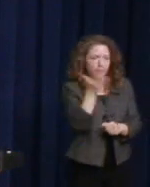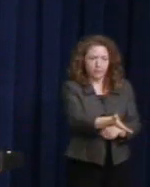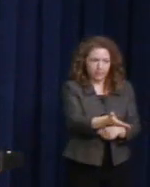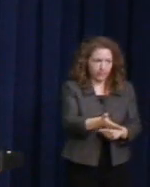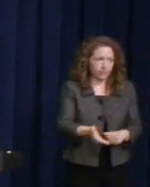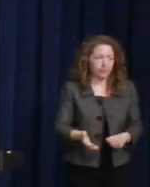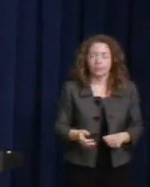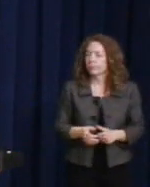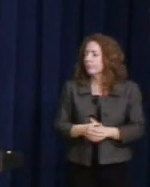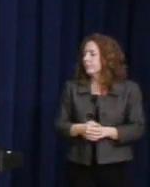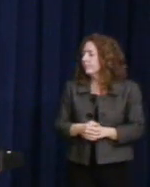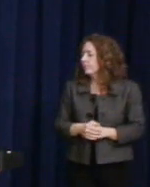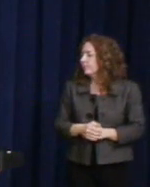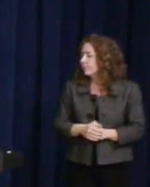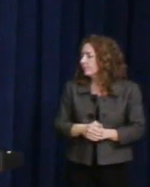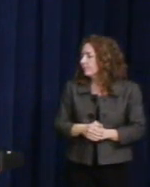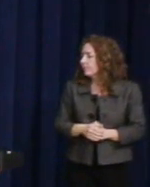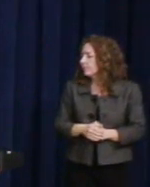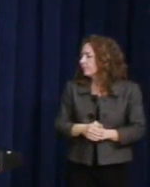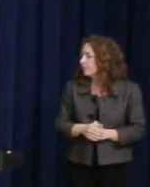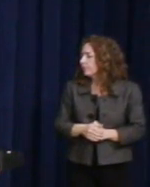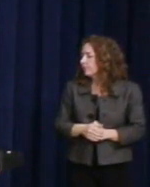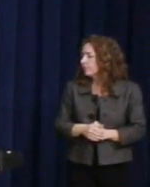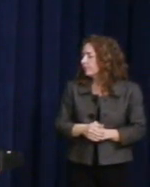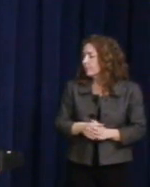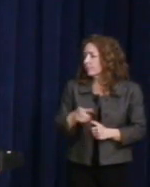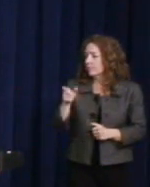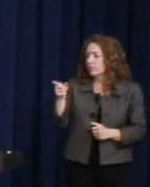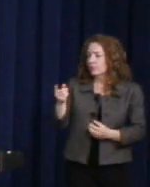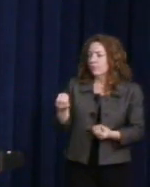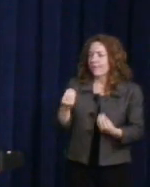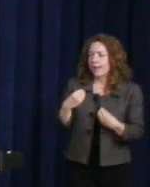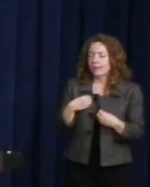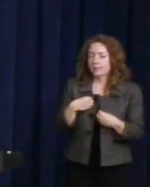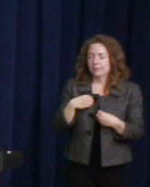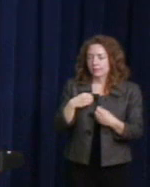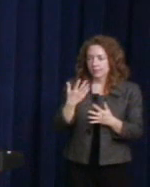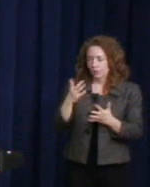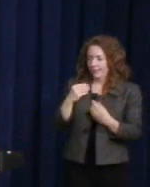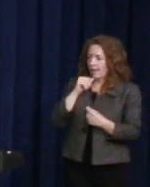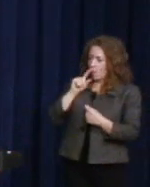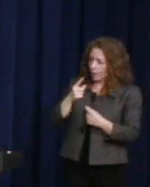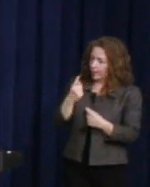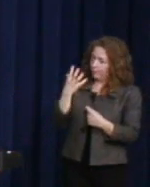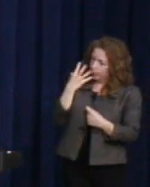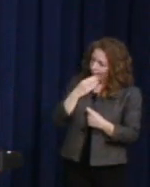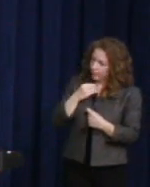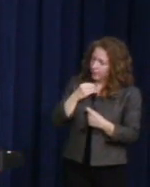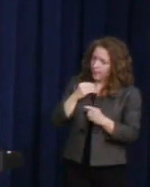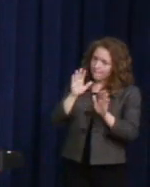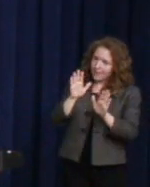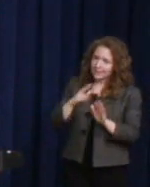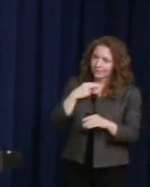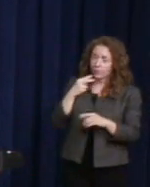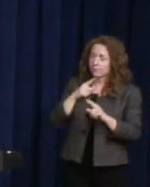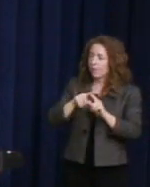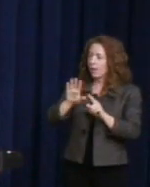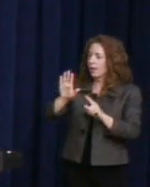said yes and provides not just a beautiful, amazing voice, but the heart and soul of a poet. And so, please just join me in giving